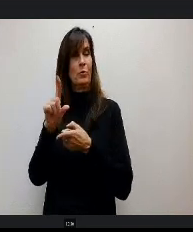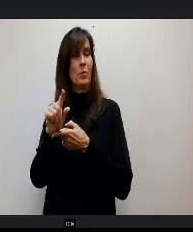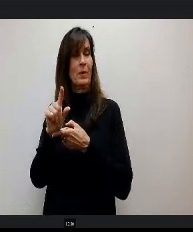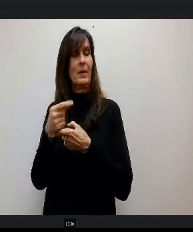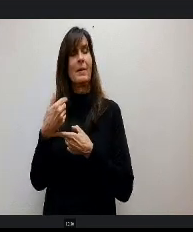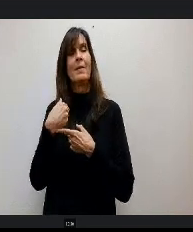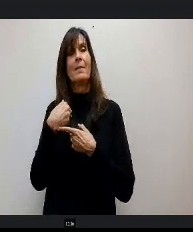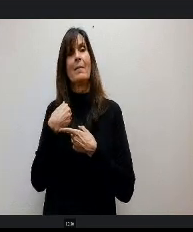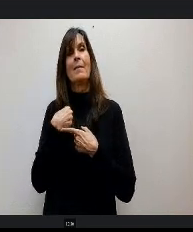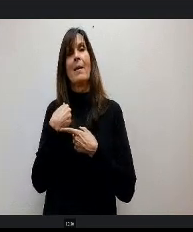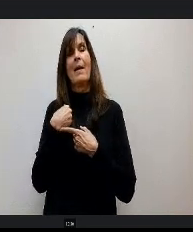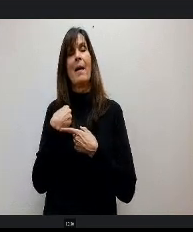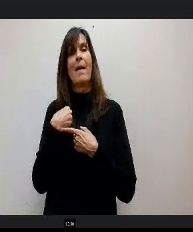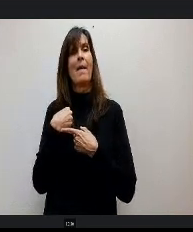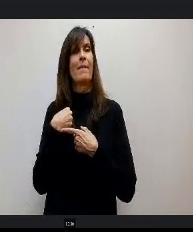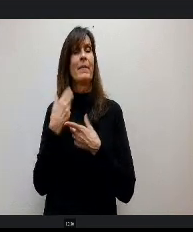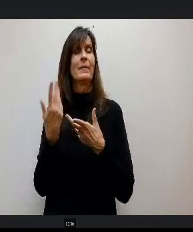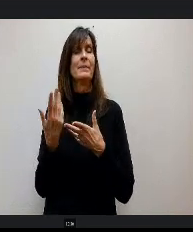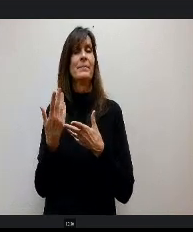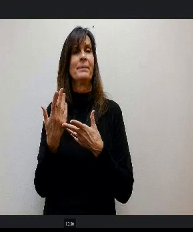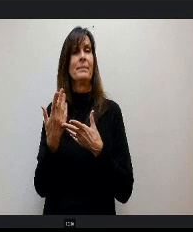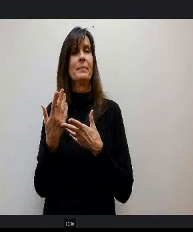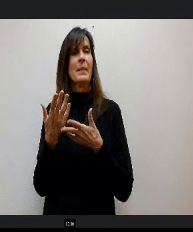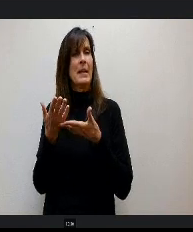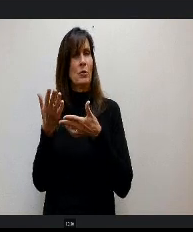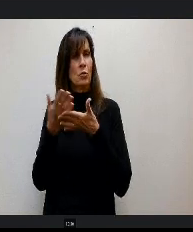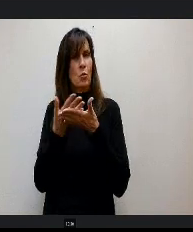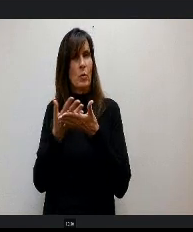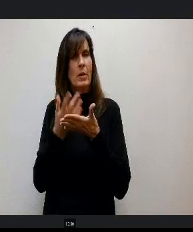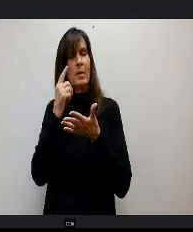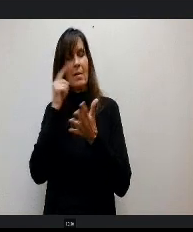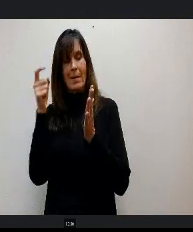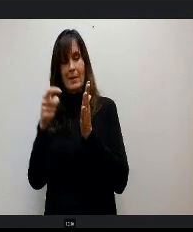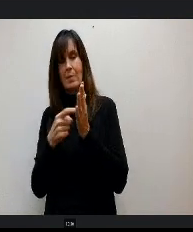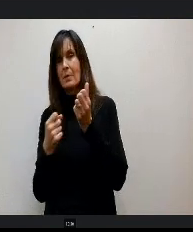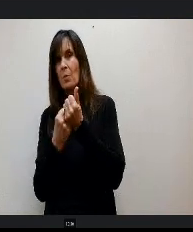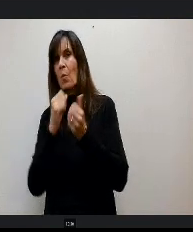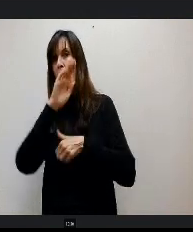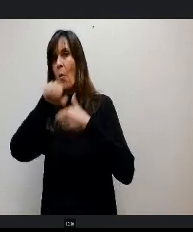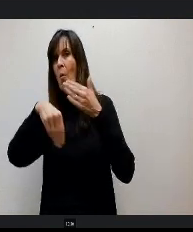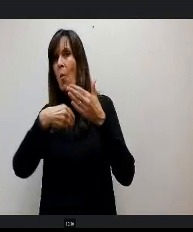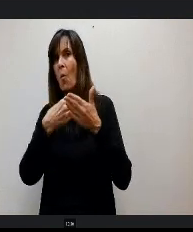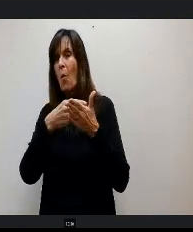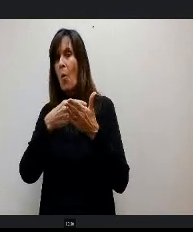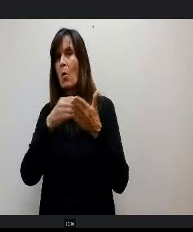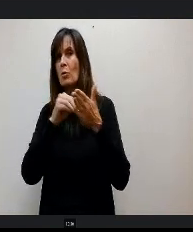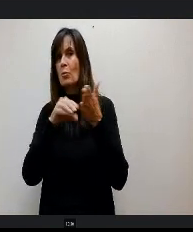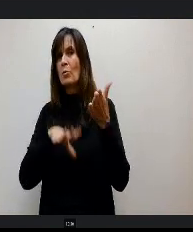a process to systematically screen identify y and support all students with literacy needs, including